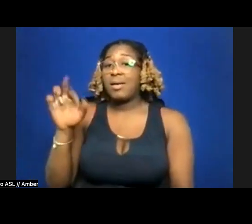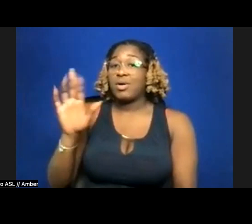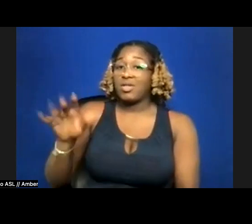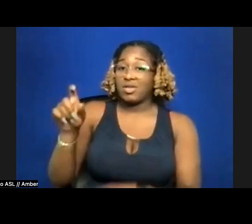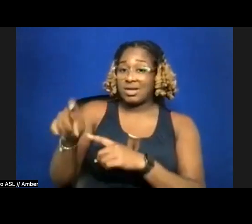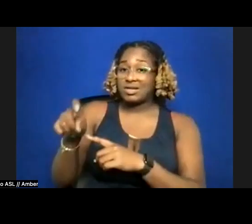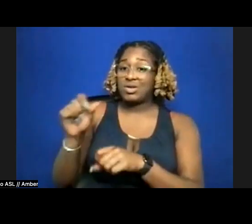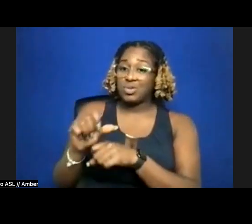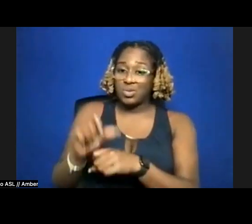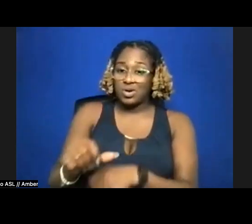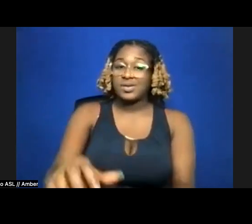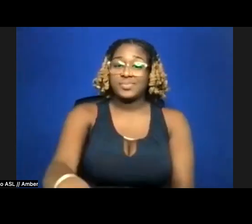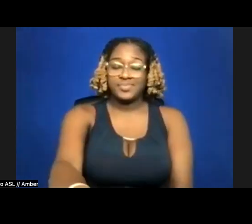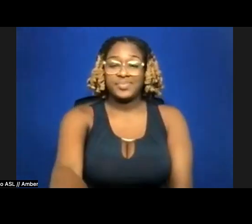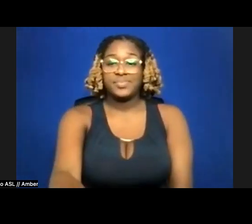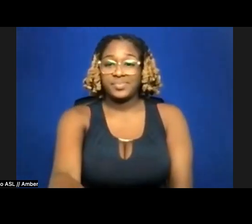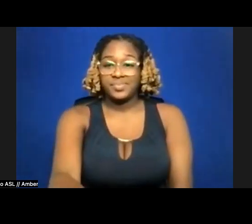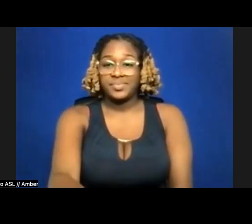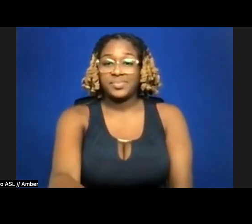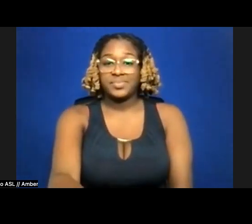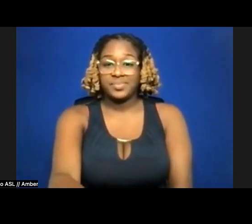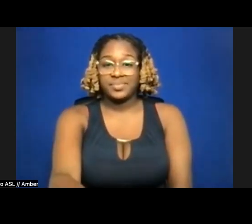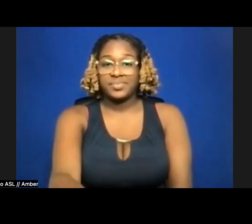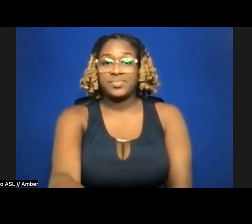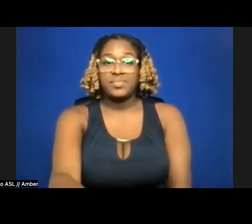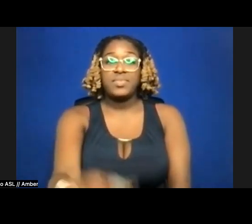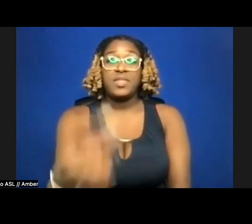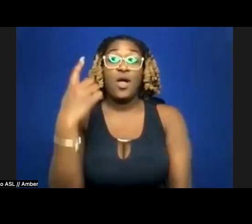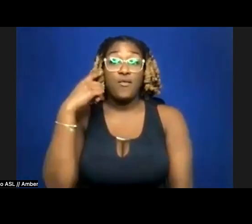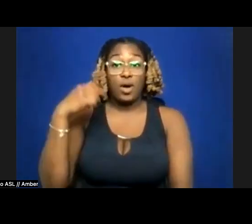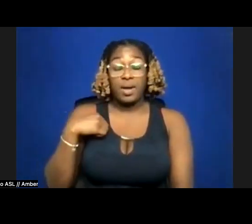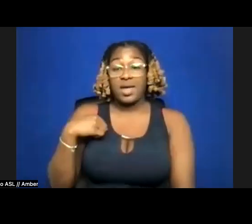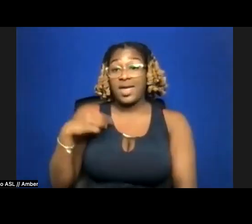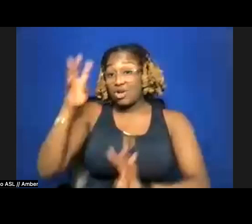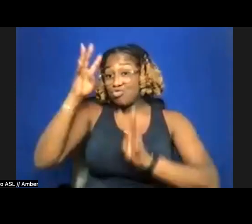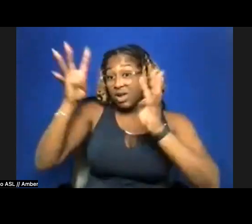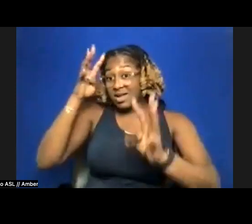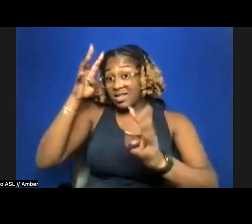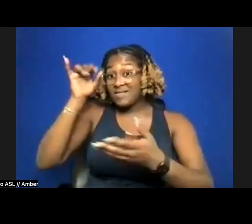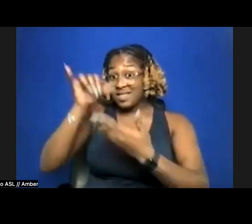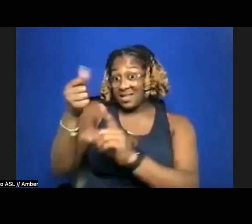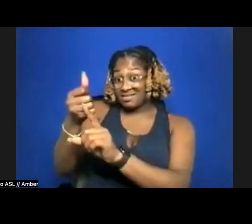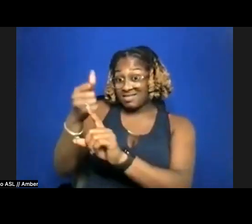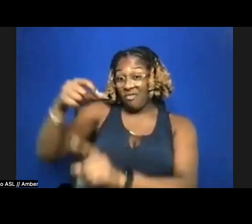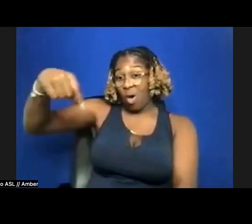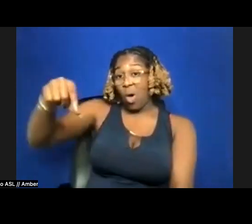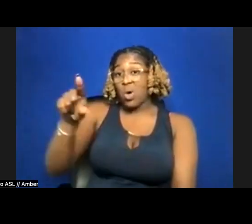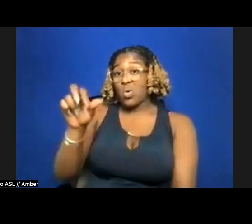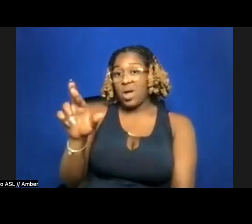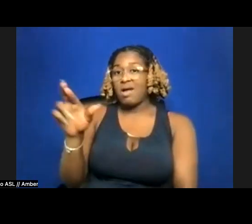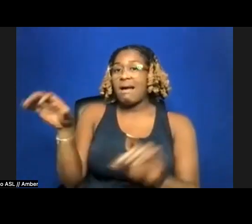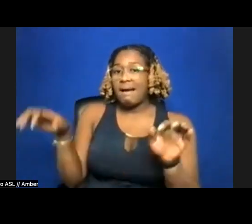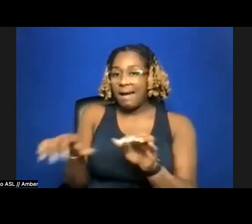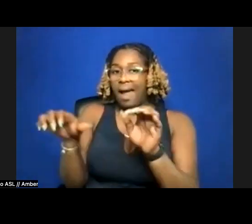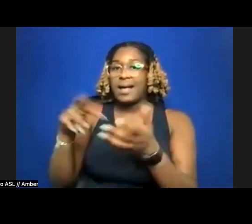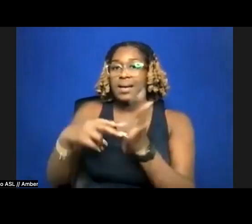So to me, creativity is a queer act. It means living and thriving outside of the margins of